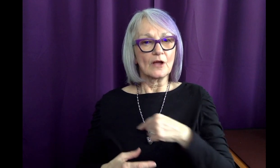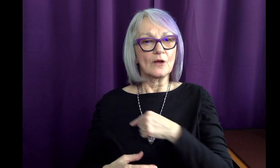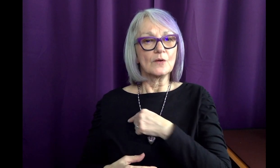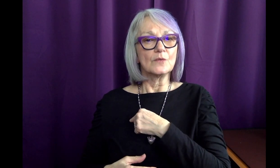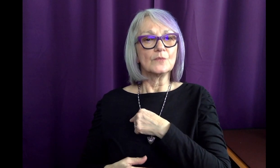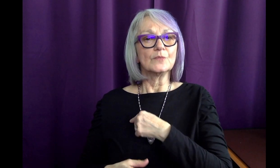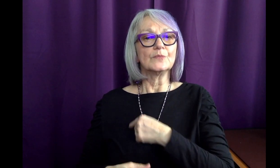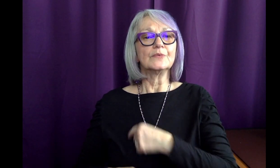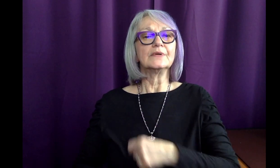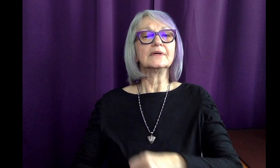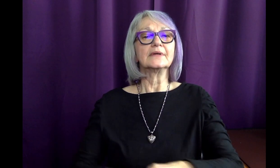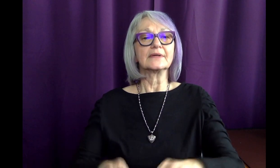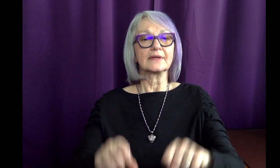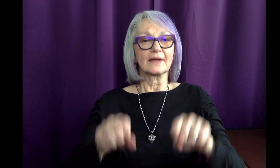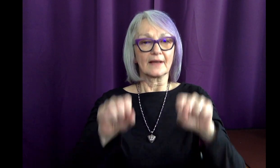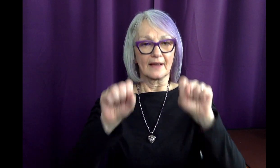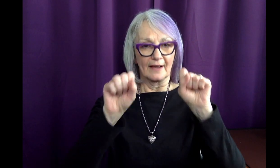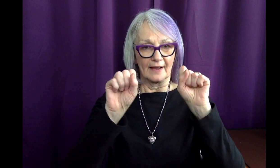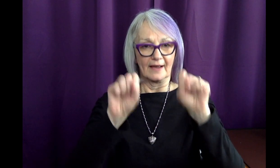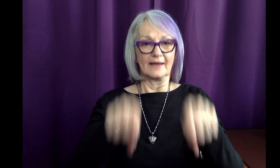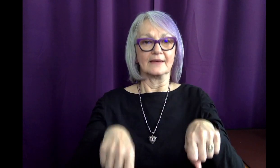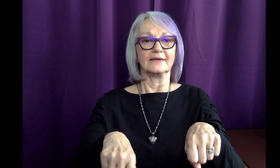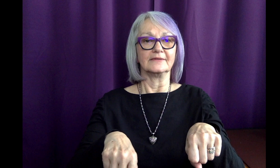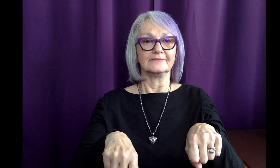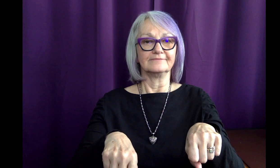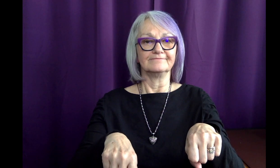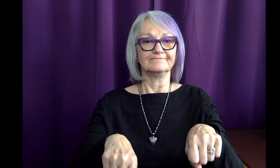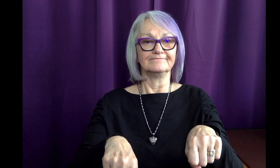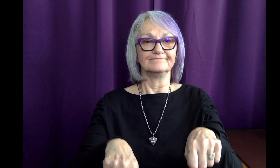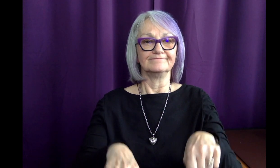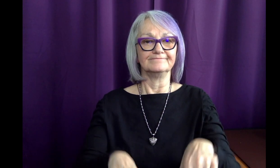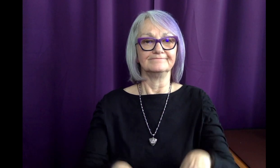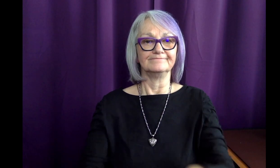we CAN!